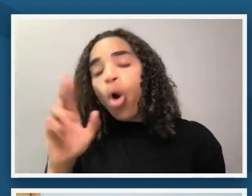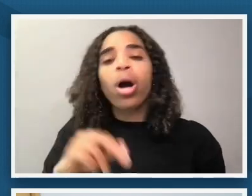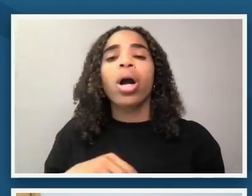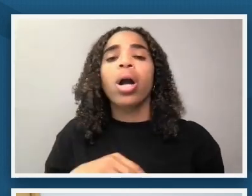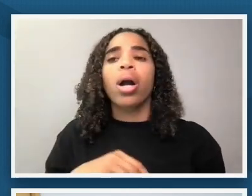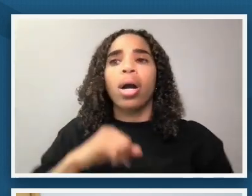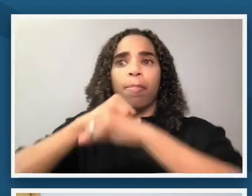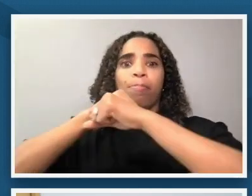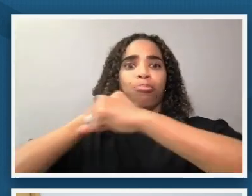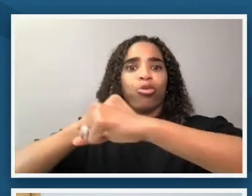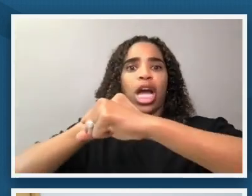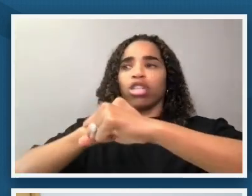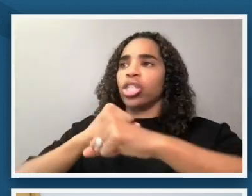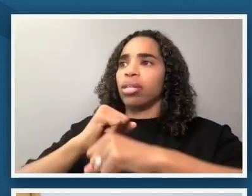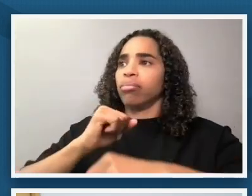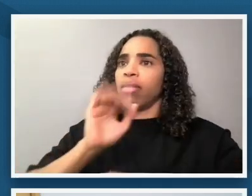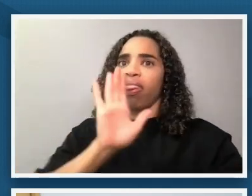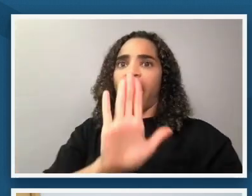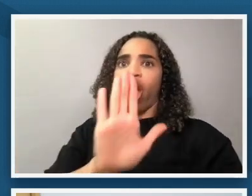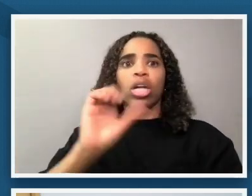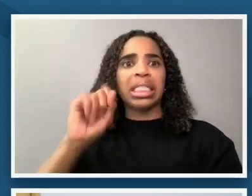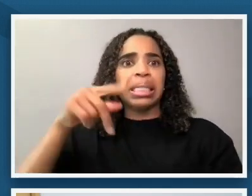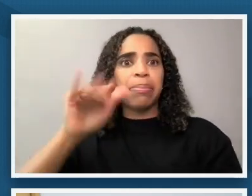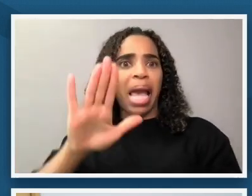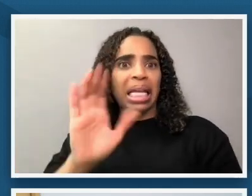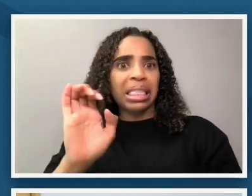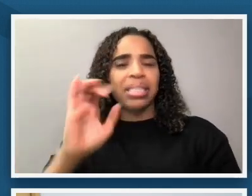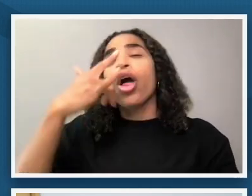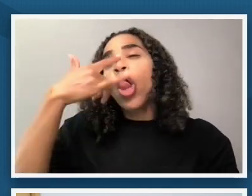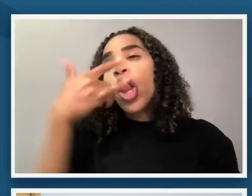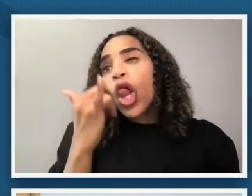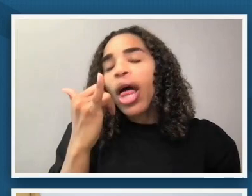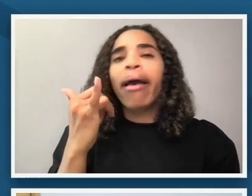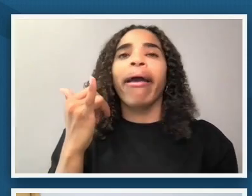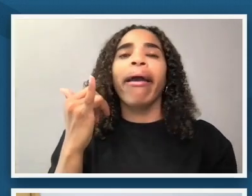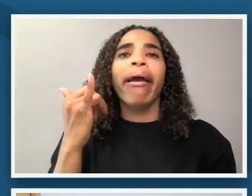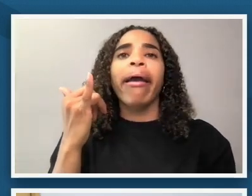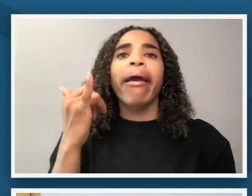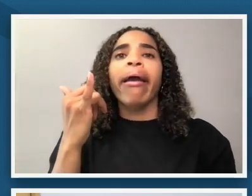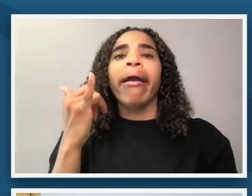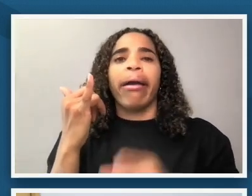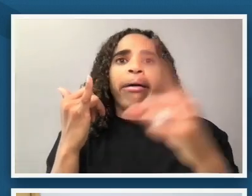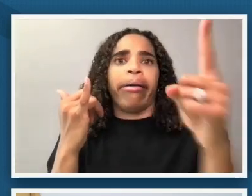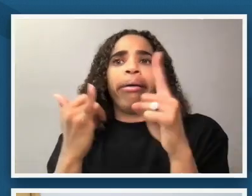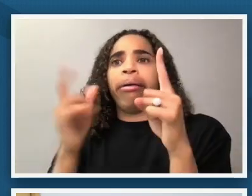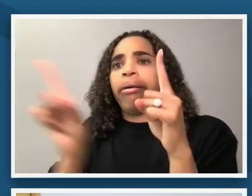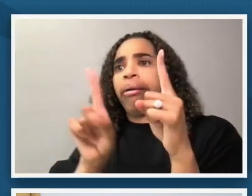of their space and so they're kind of forming uh almost a a